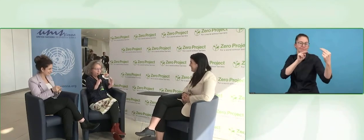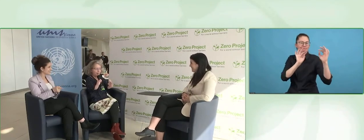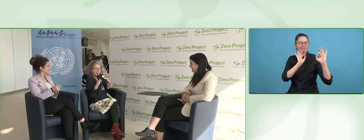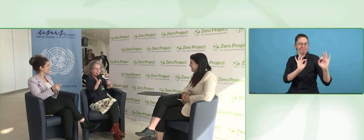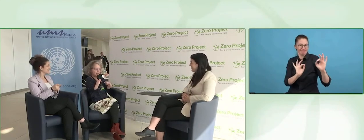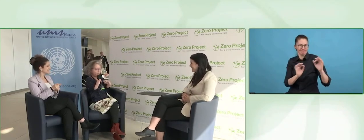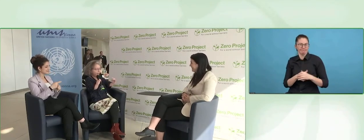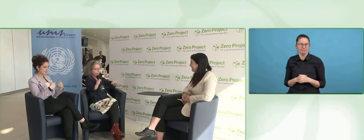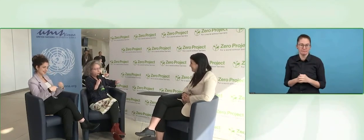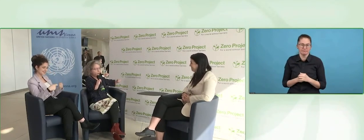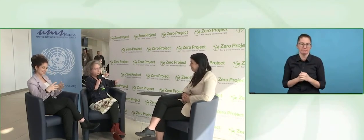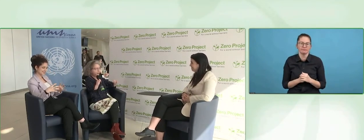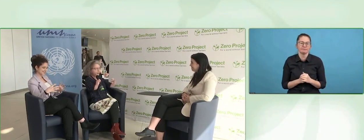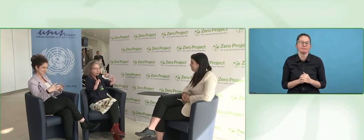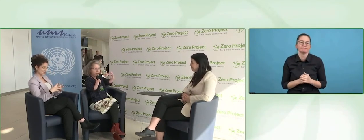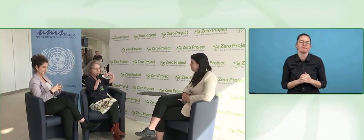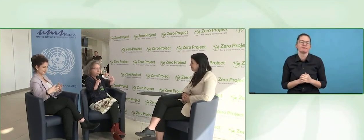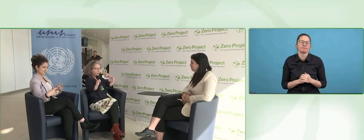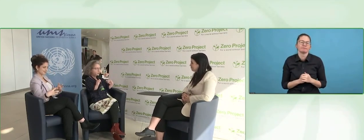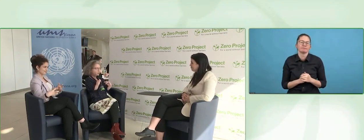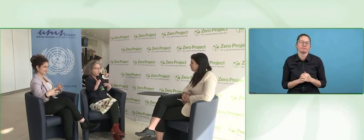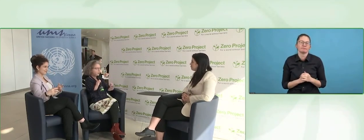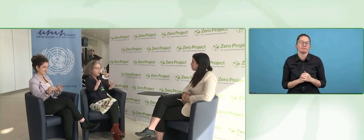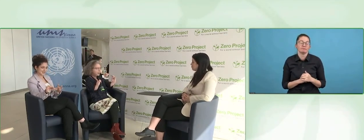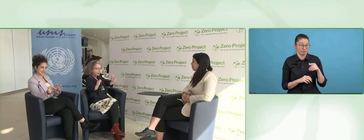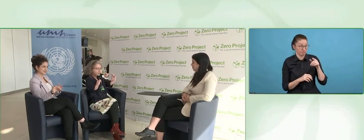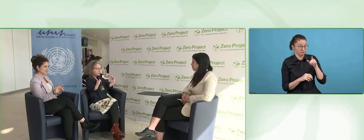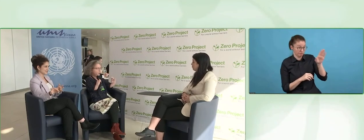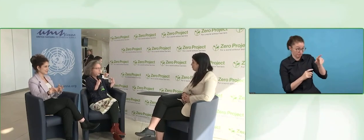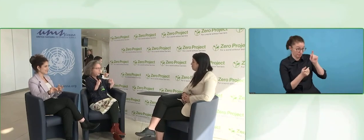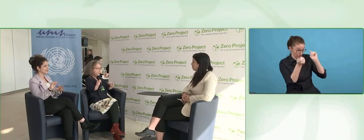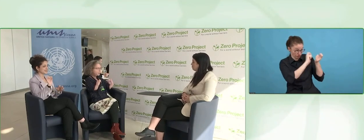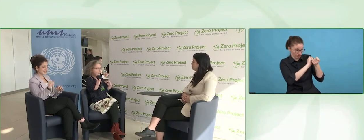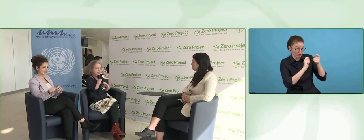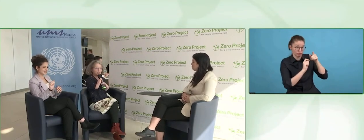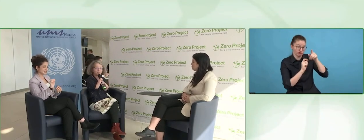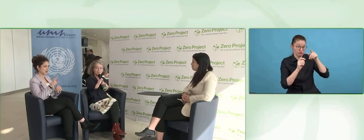A little plastic thing with the cable, three dots on, yes, no, substantial.